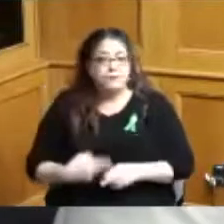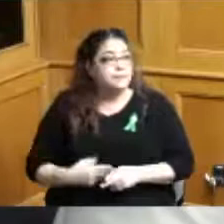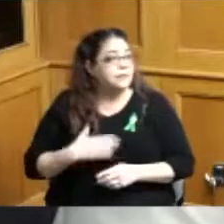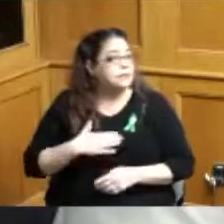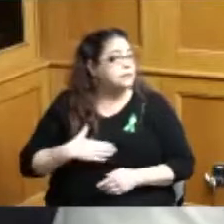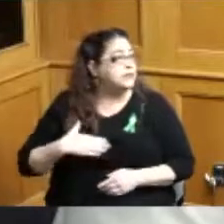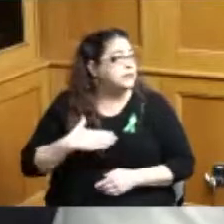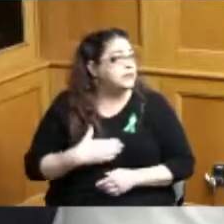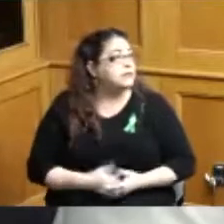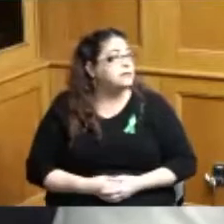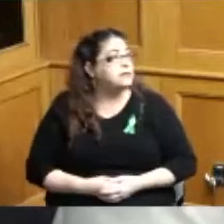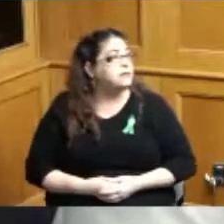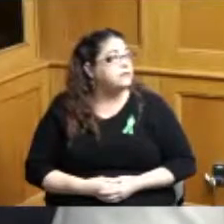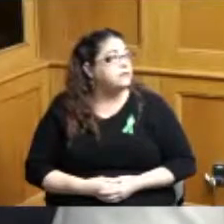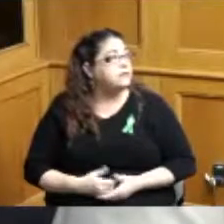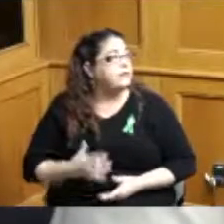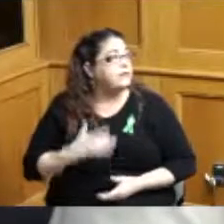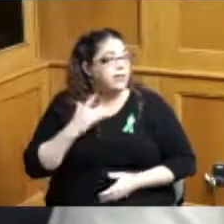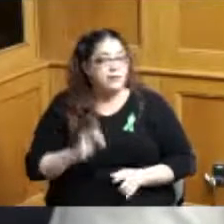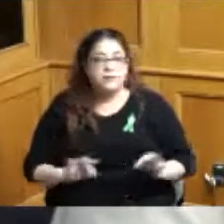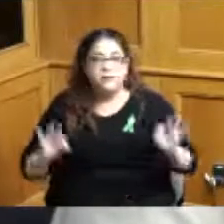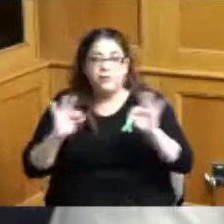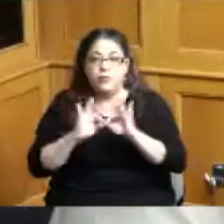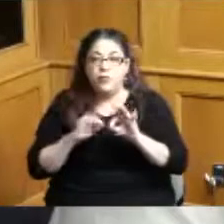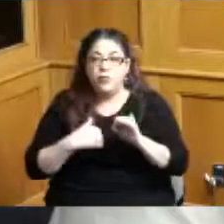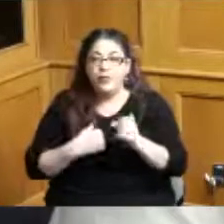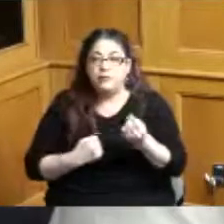I just think that's important I think we have a a diverse group